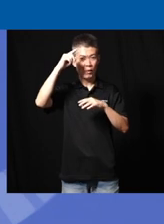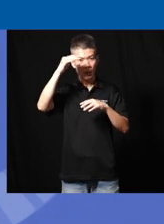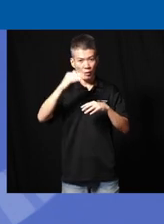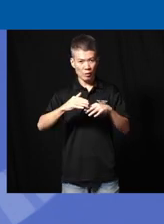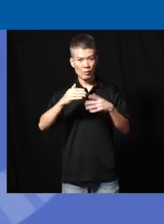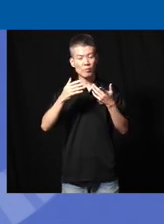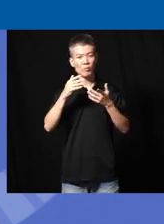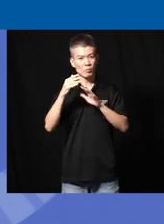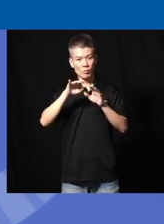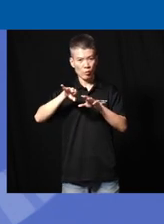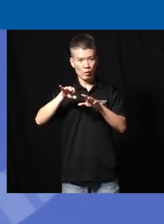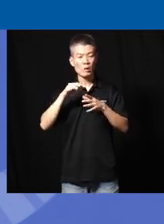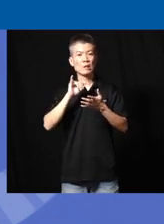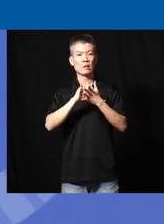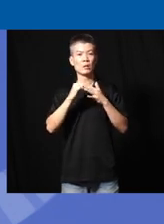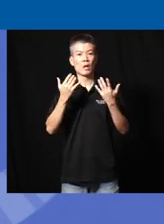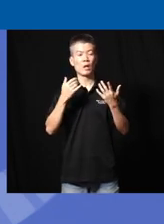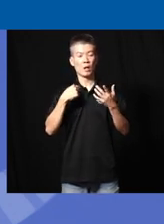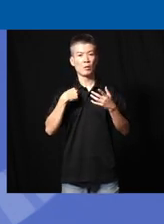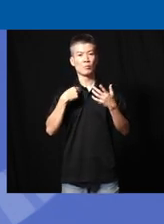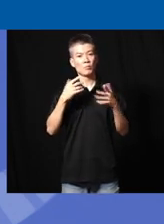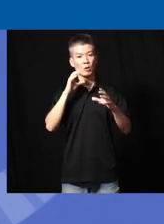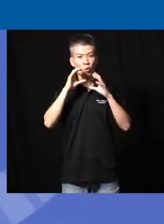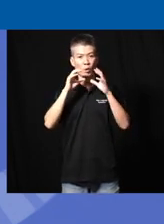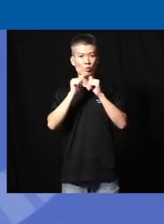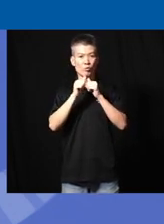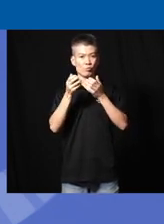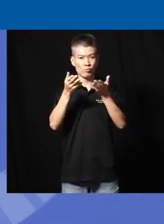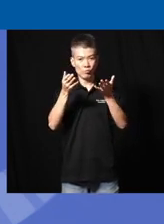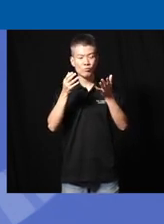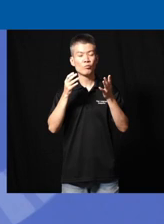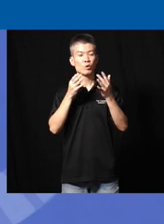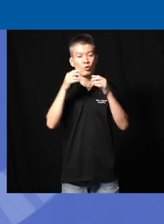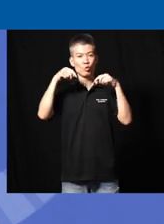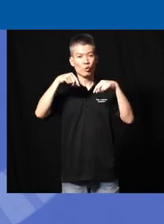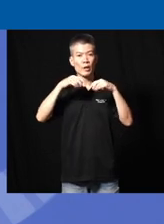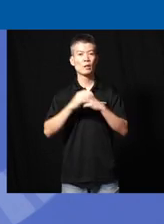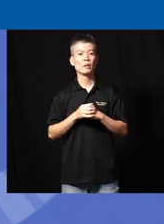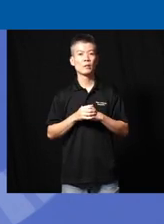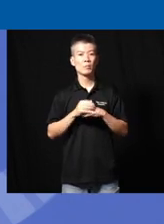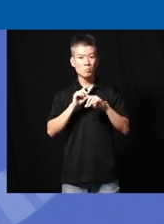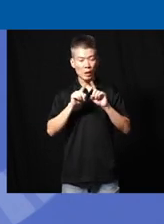the Wayside I mean this is how I'm communicating with all of you uh today but as I'm talking to